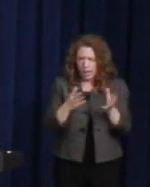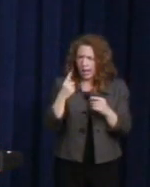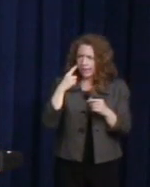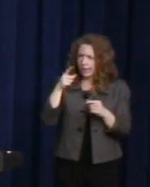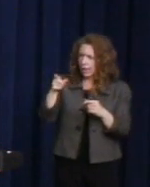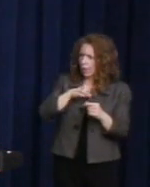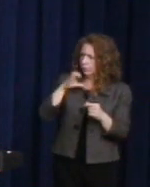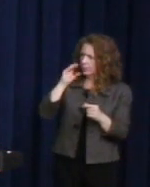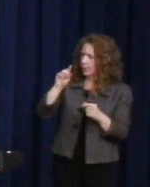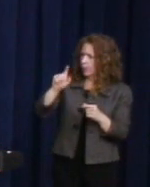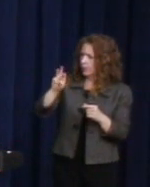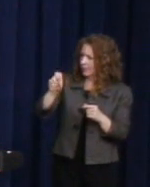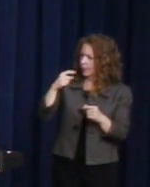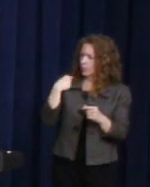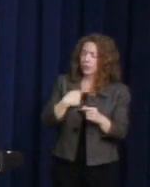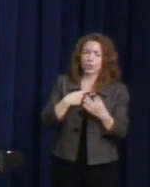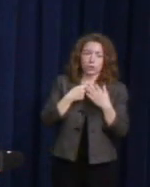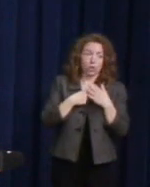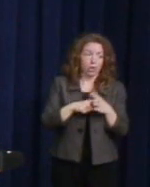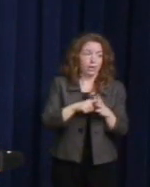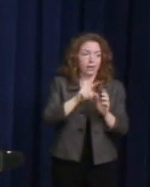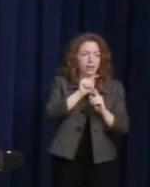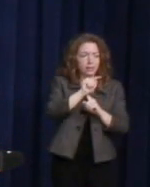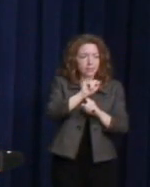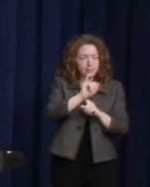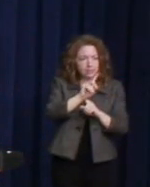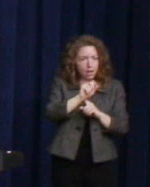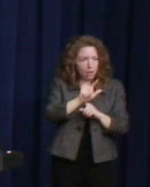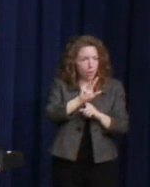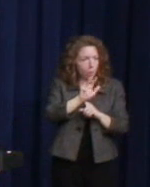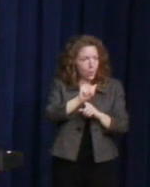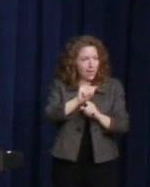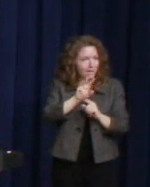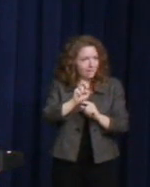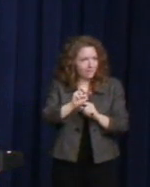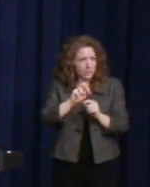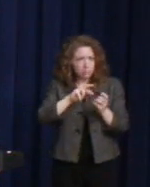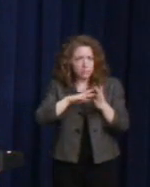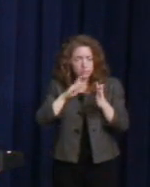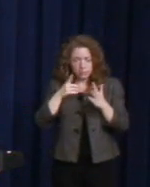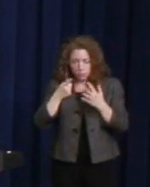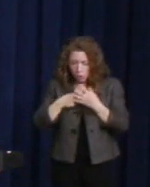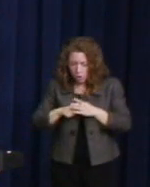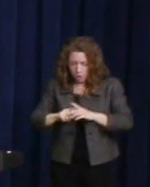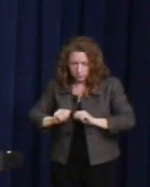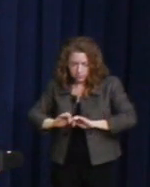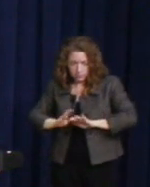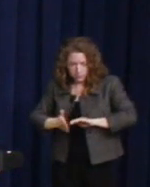were a tidal wave, and that, right now, all of us are carrying on his legacy.